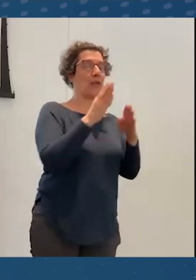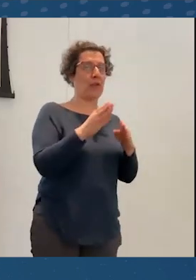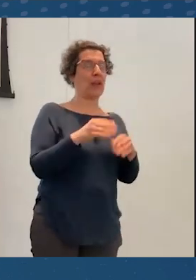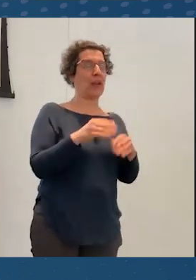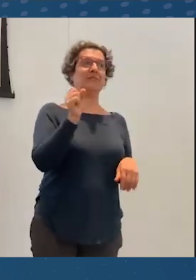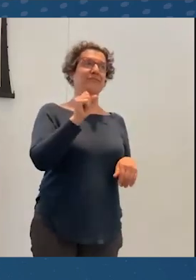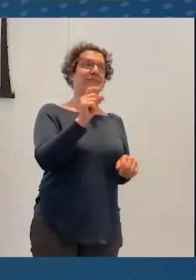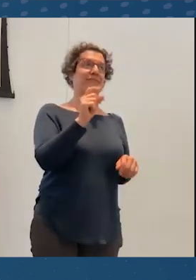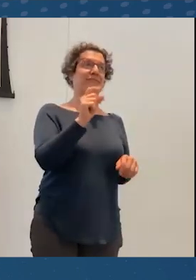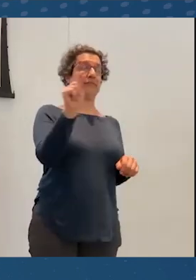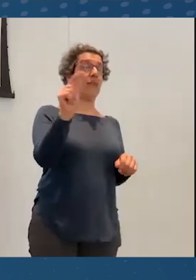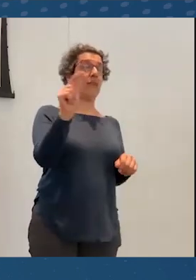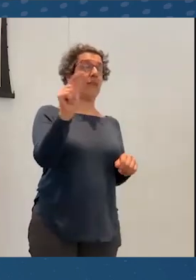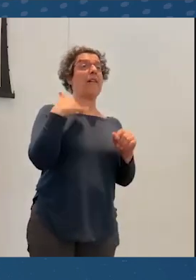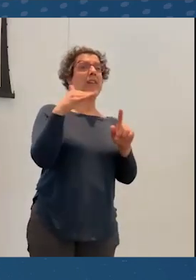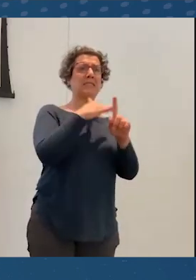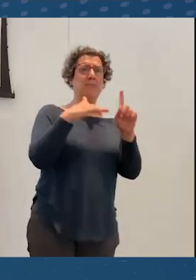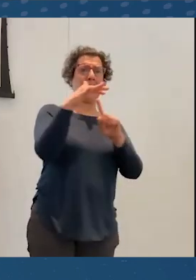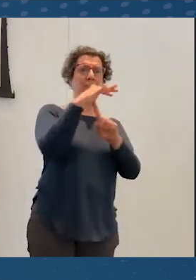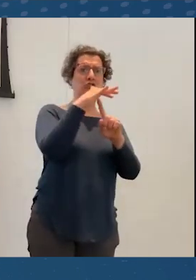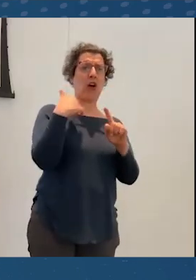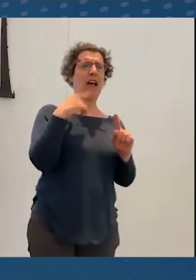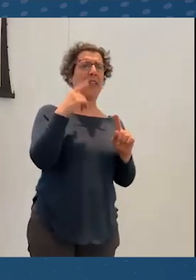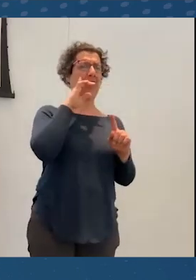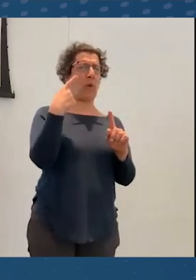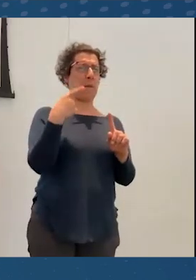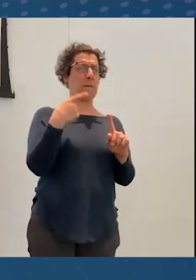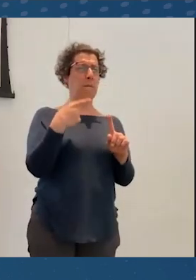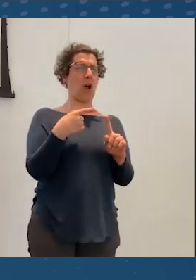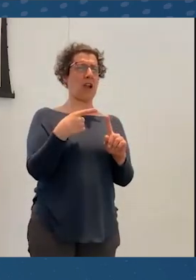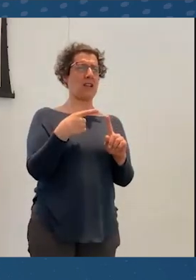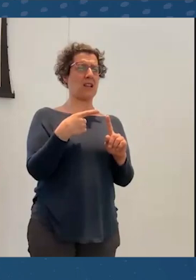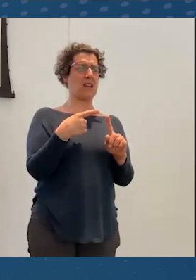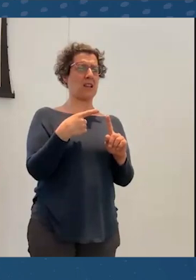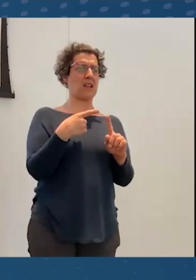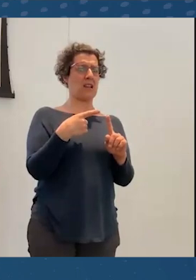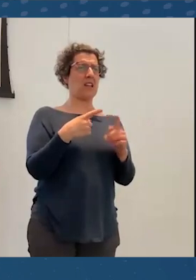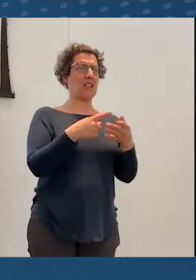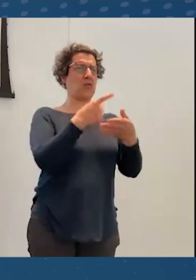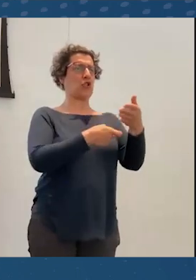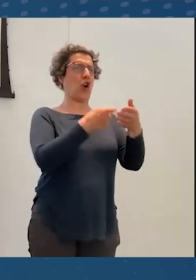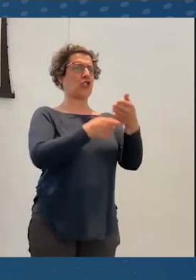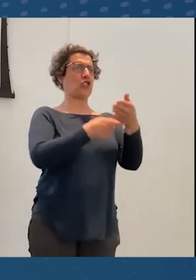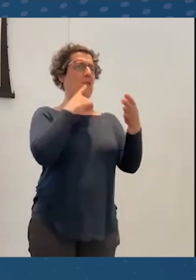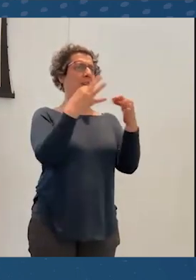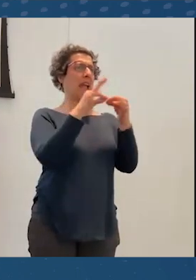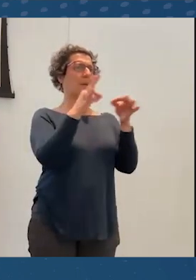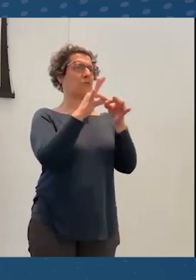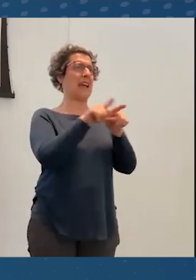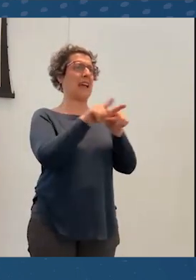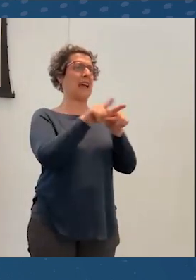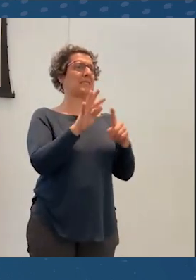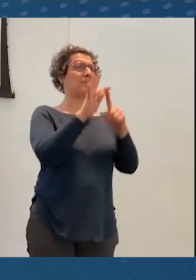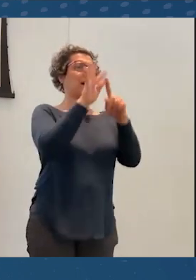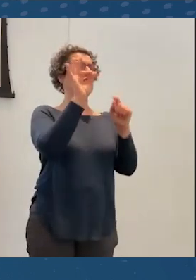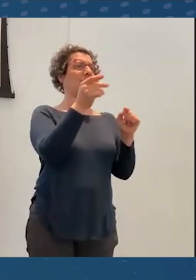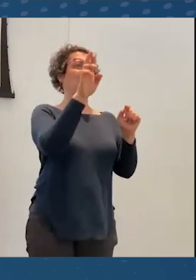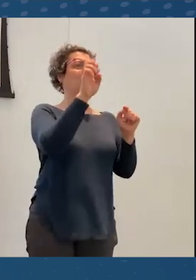Spatial, I think at one point was charging for like captions as a special feature for when you do talk, it would appear above your head